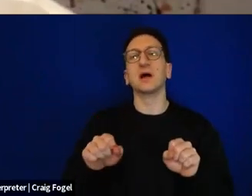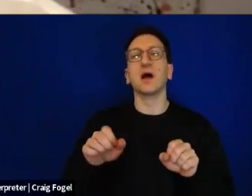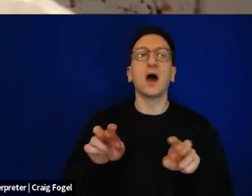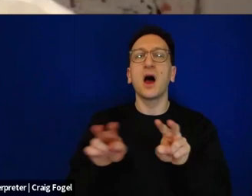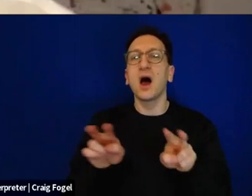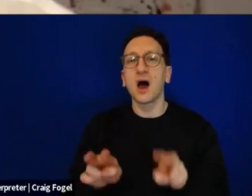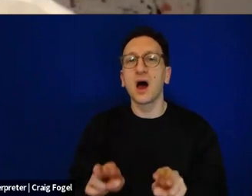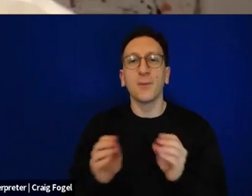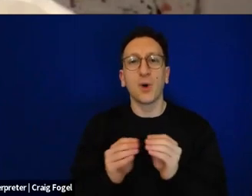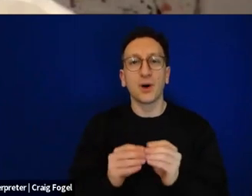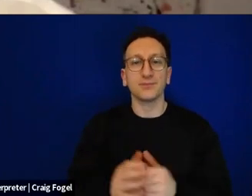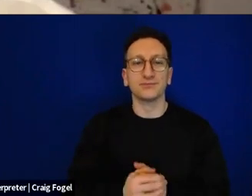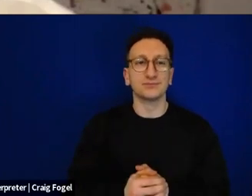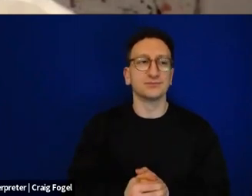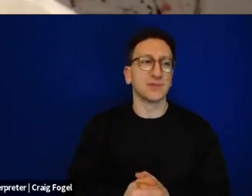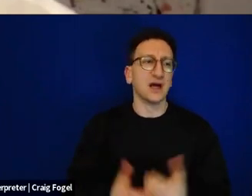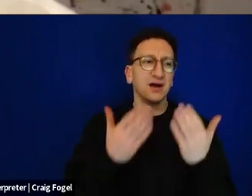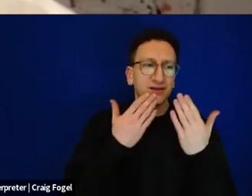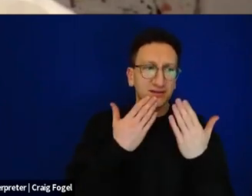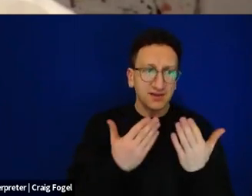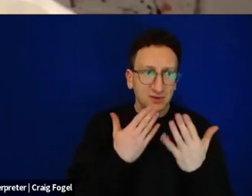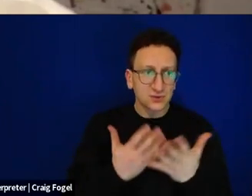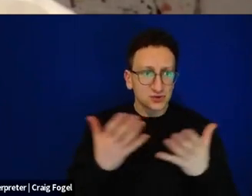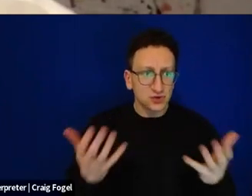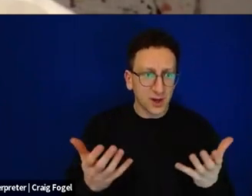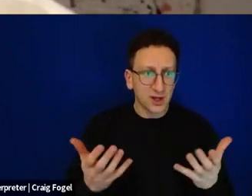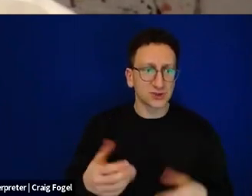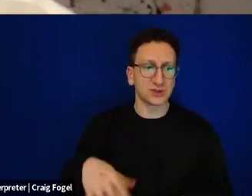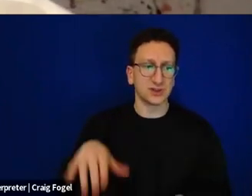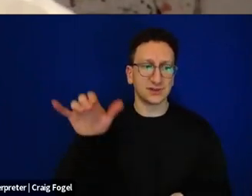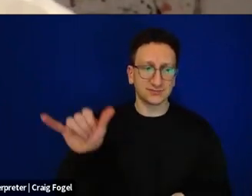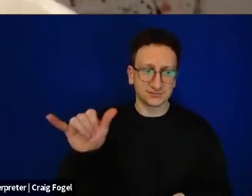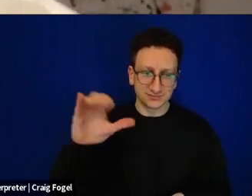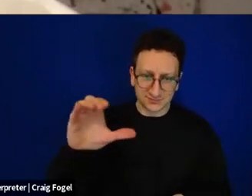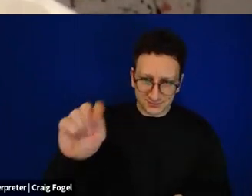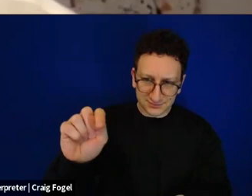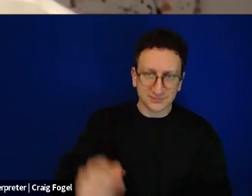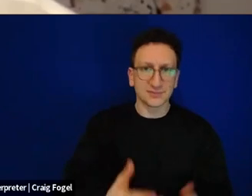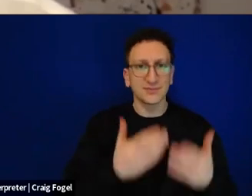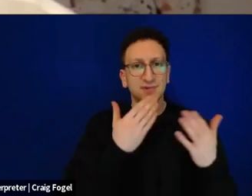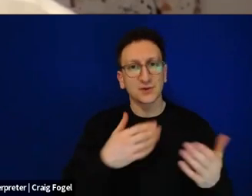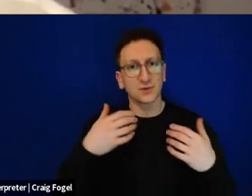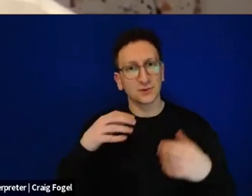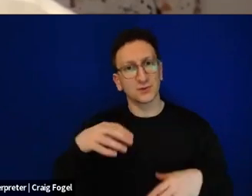I want to really thank Yeshivat Chovevei Torah, Dr. Michelle Friedman, Rabbi Yonah Berman, Rabbi Dov Linzer, Rabbi Avi Weiss.